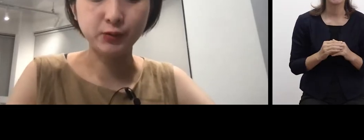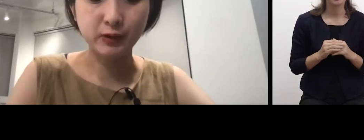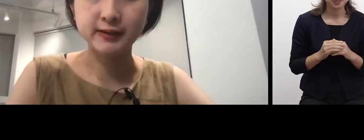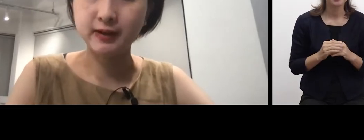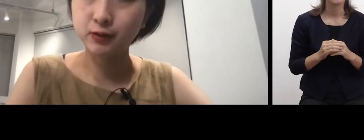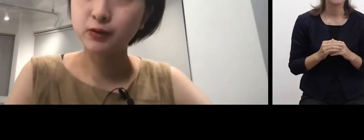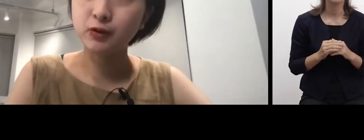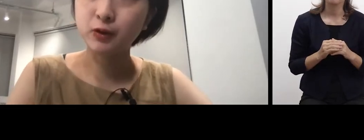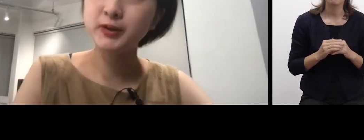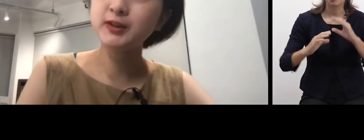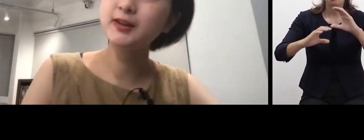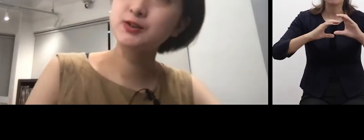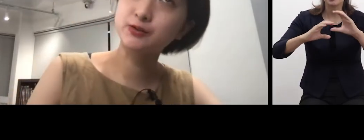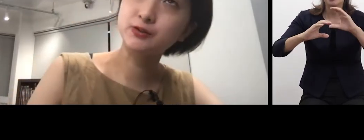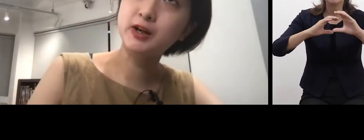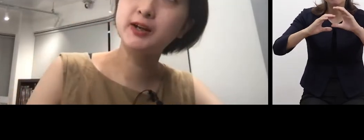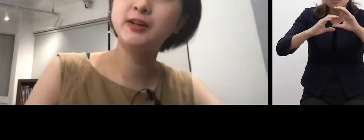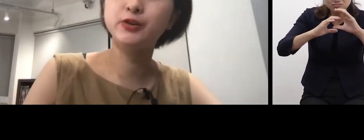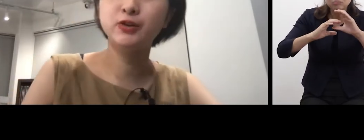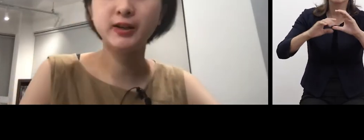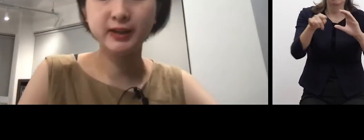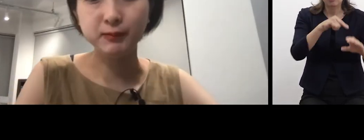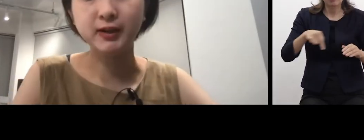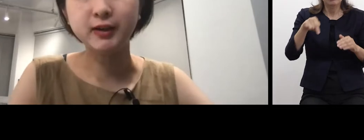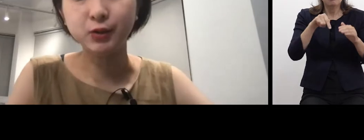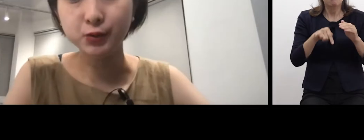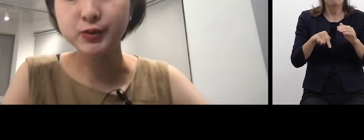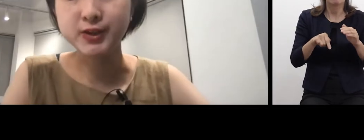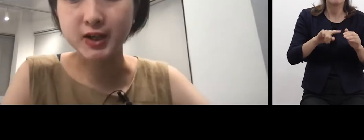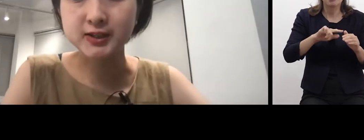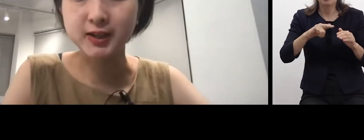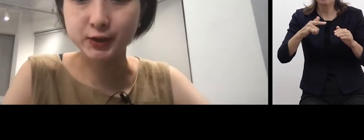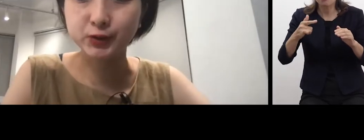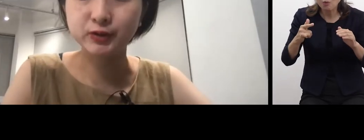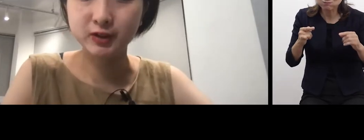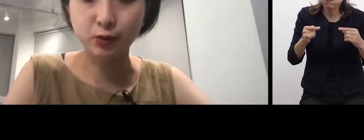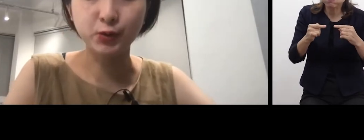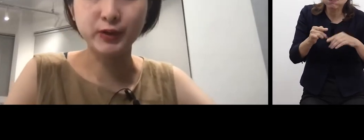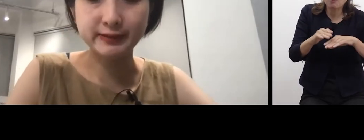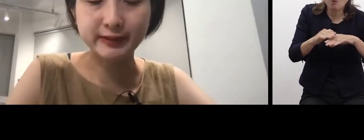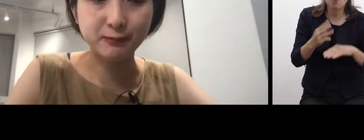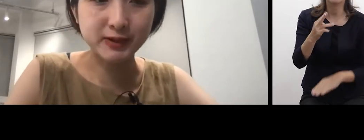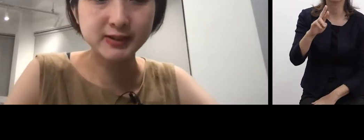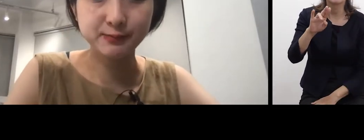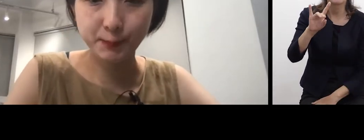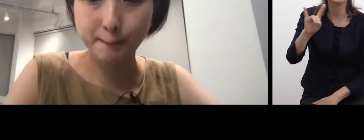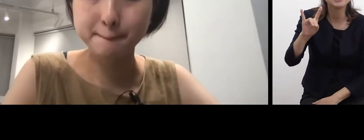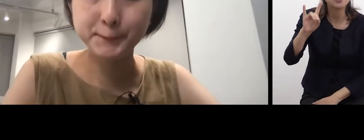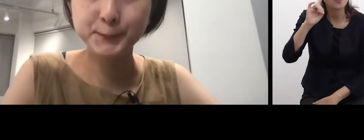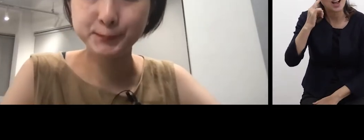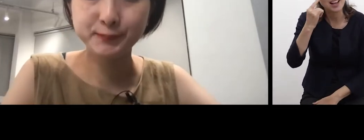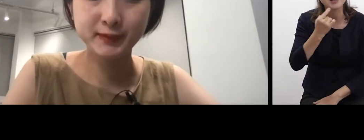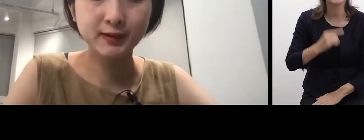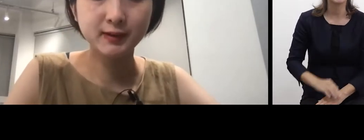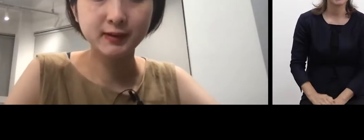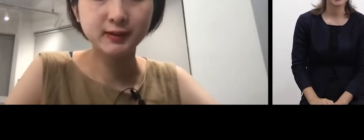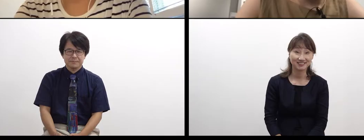and I try to seek for fluctuations between communication. Those are what I am doing.